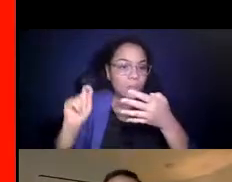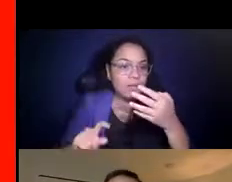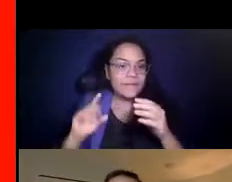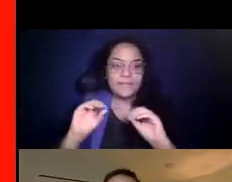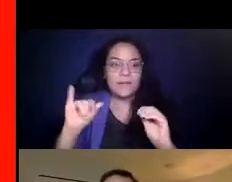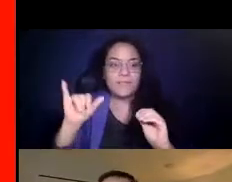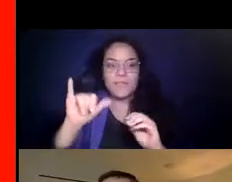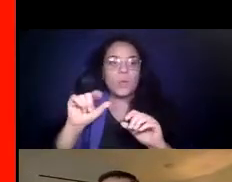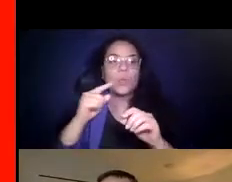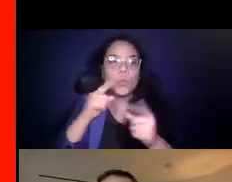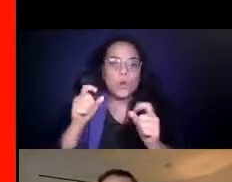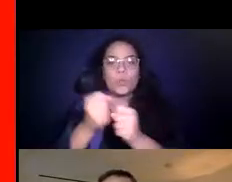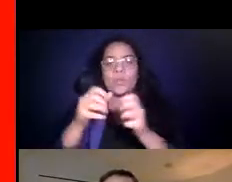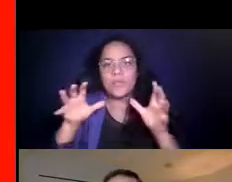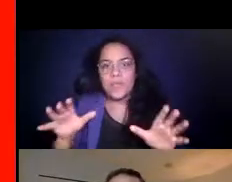work without effective communications.